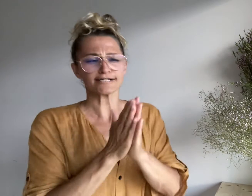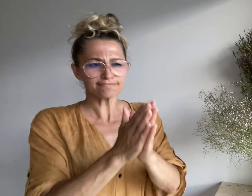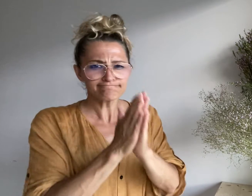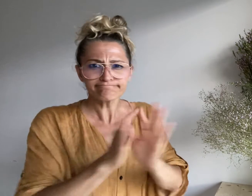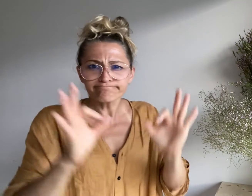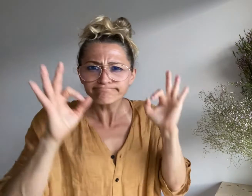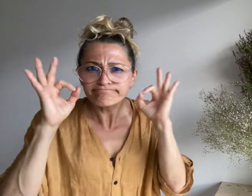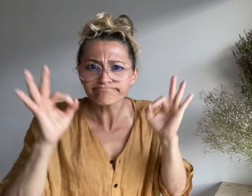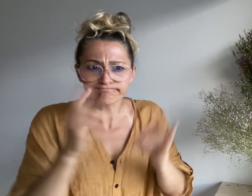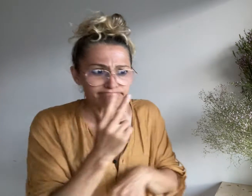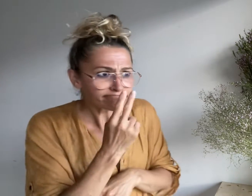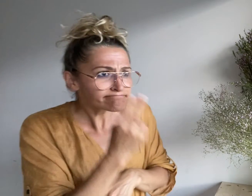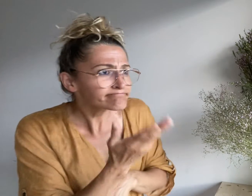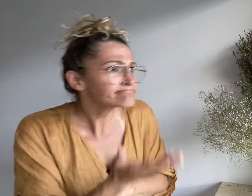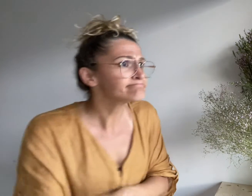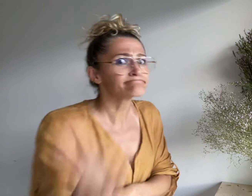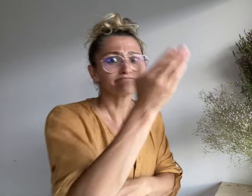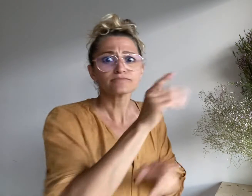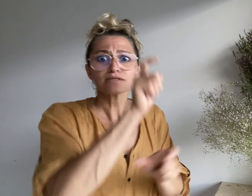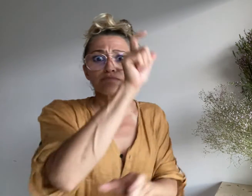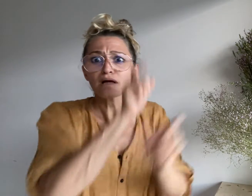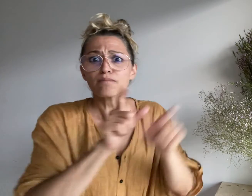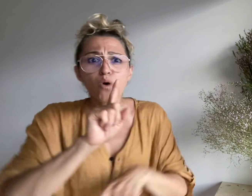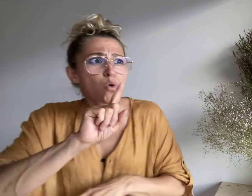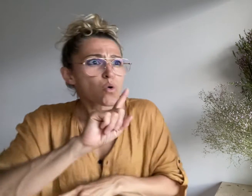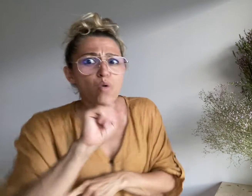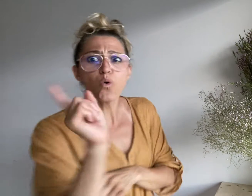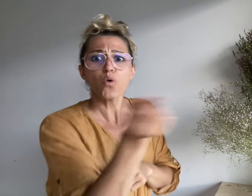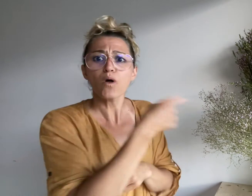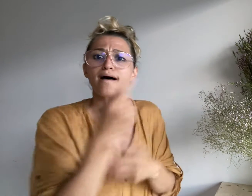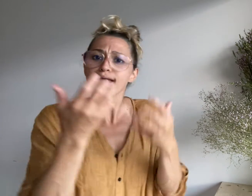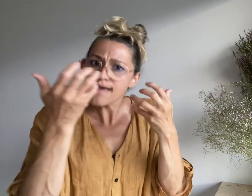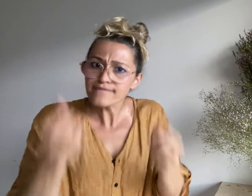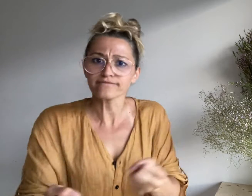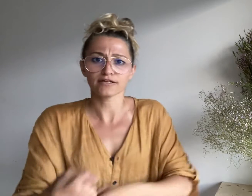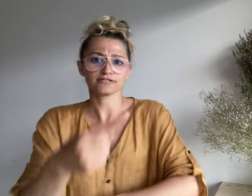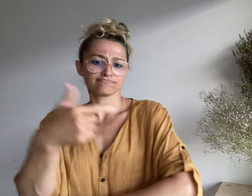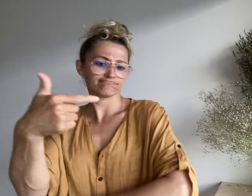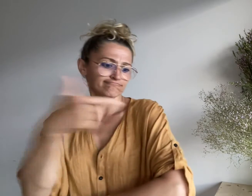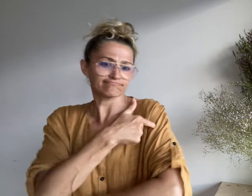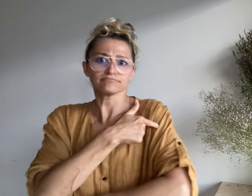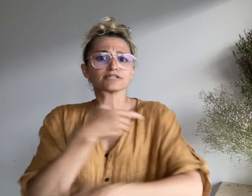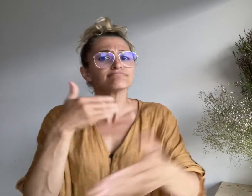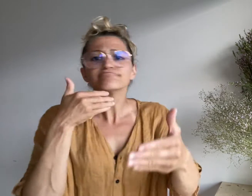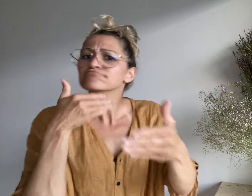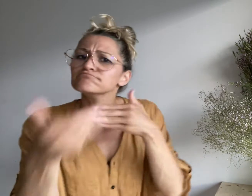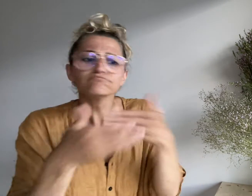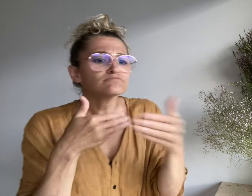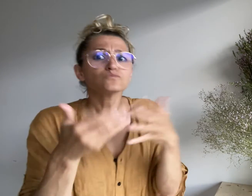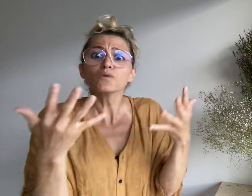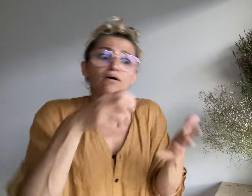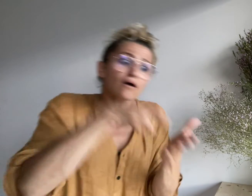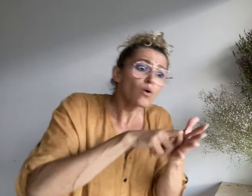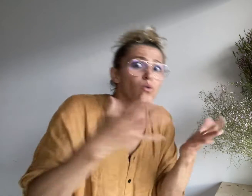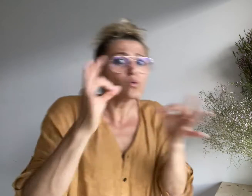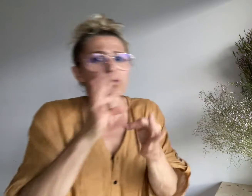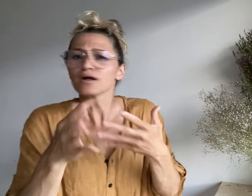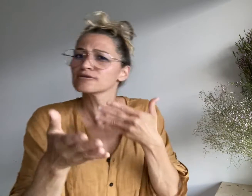to ensure that everyone gets a vaccine no matter what,